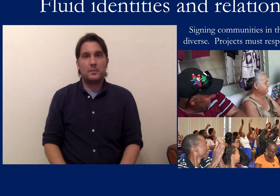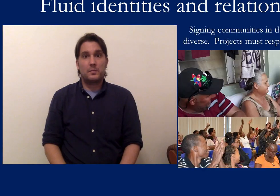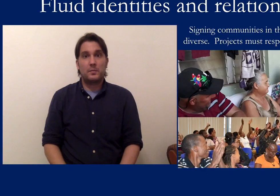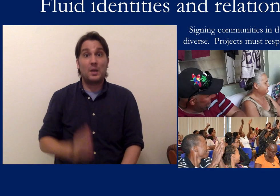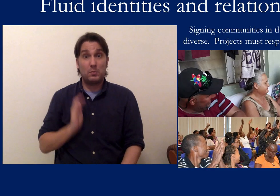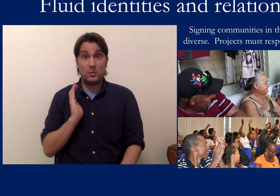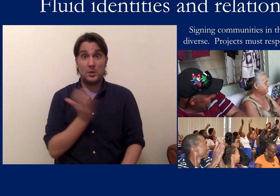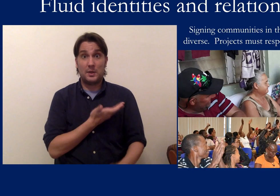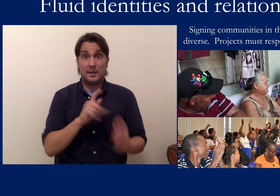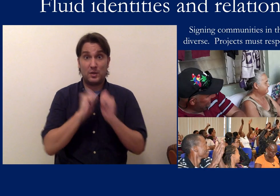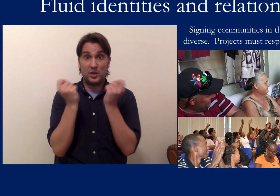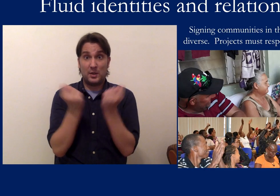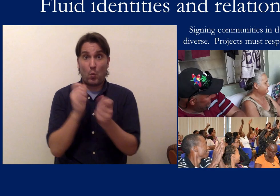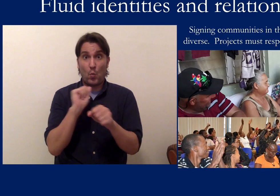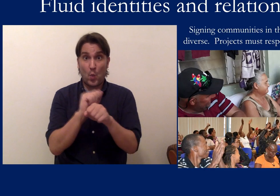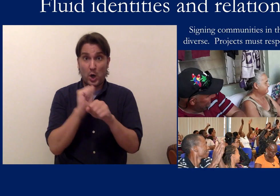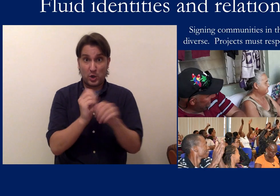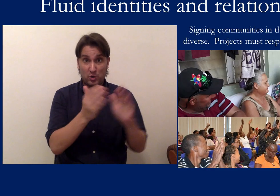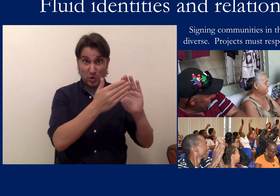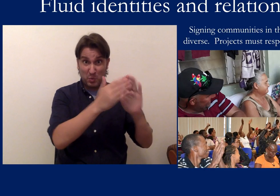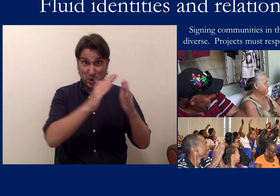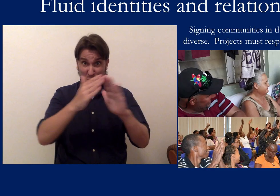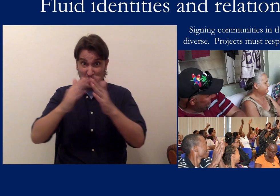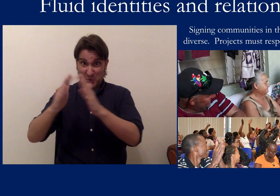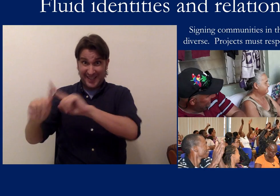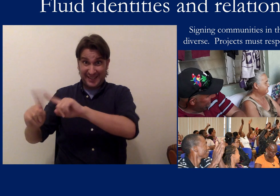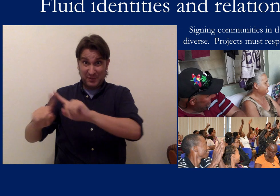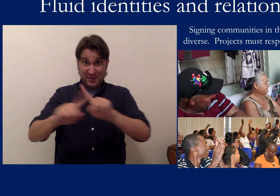Our team has been working in a variety of different communities around the Caribbean.